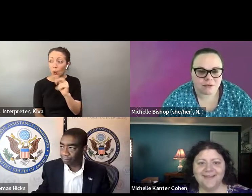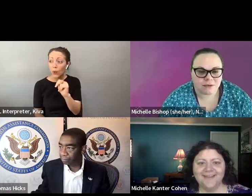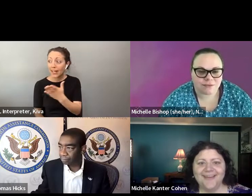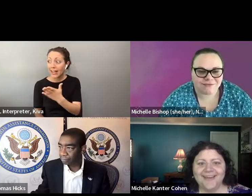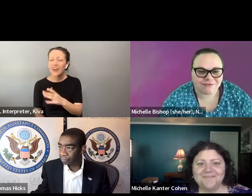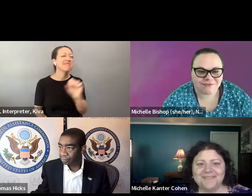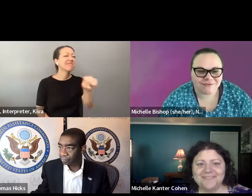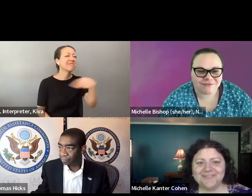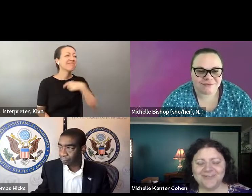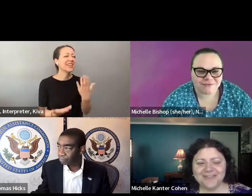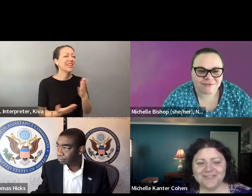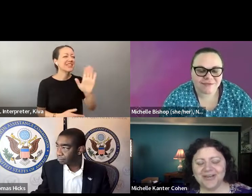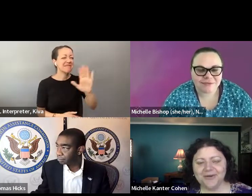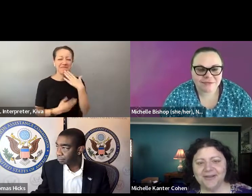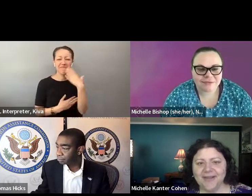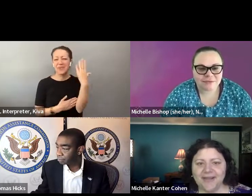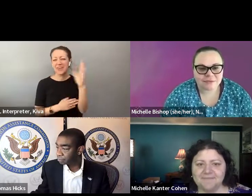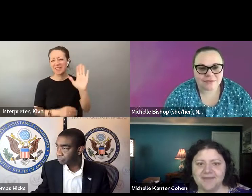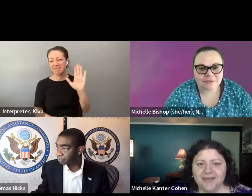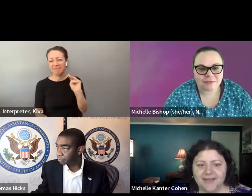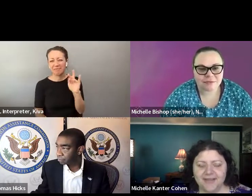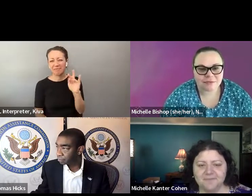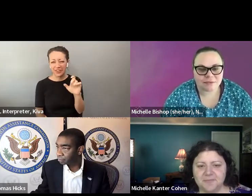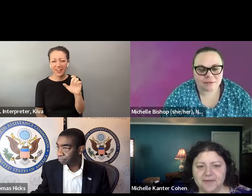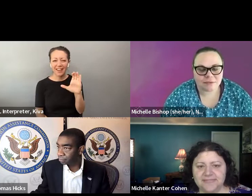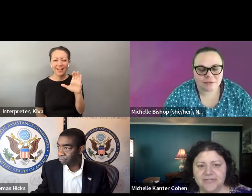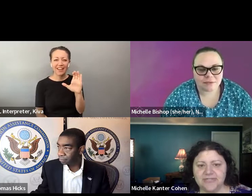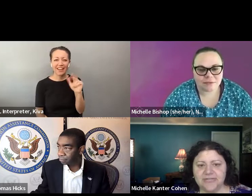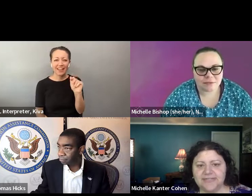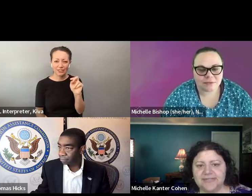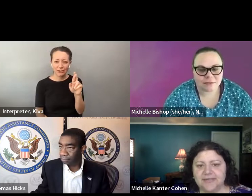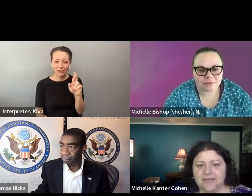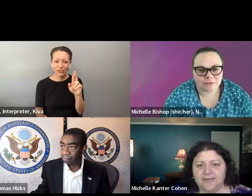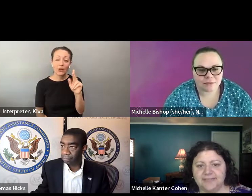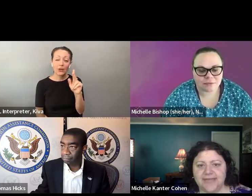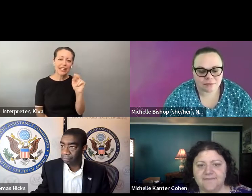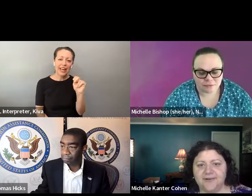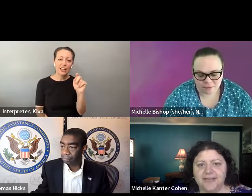have Michelle Kanter Cohen on yet? » Michelle: Yes, hi, Good Yes, hi! Good morning This is Michelle Canter Cohen.